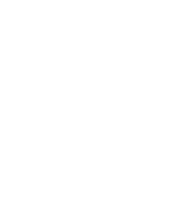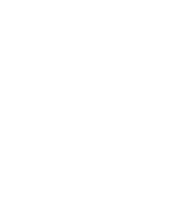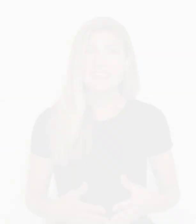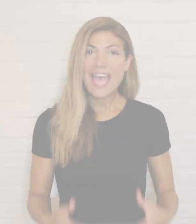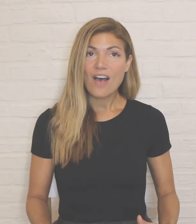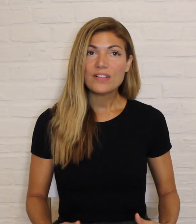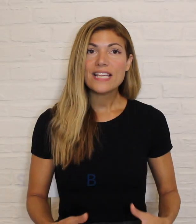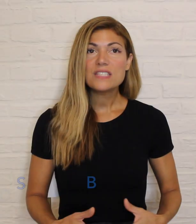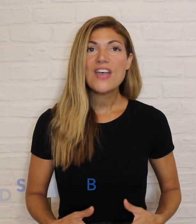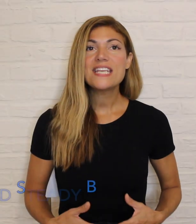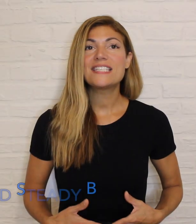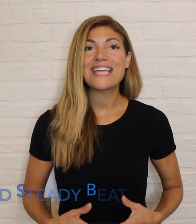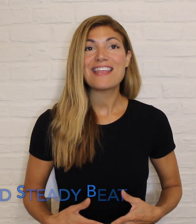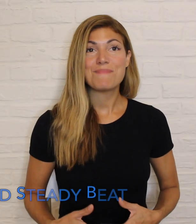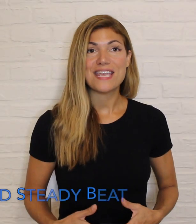Now, let's find a steady beat.